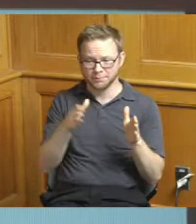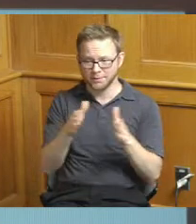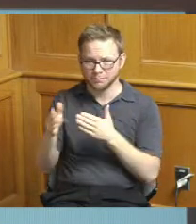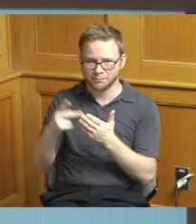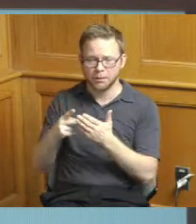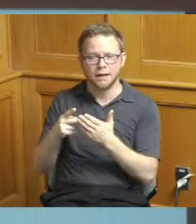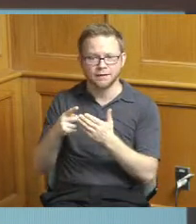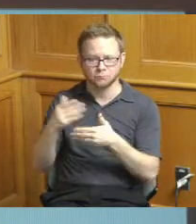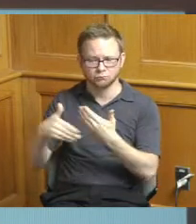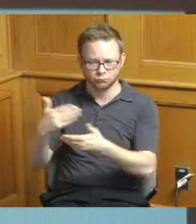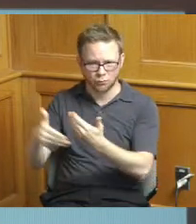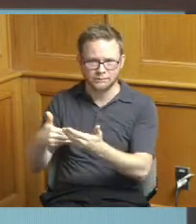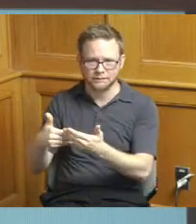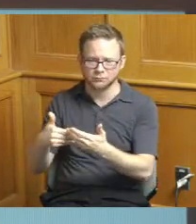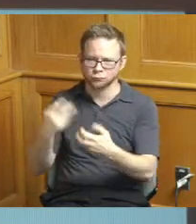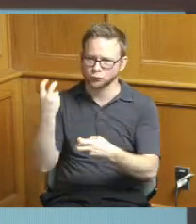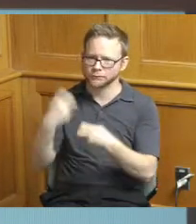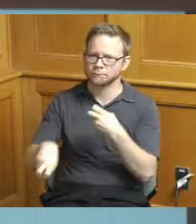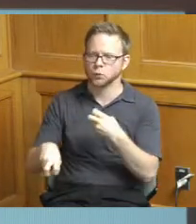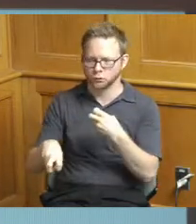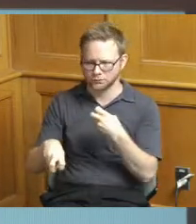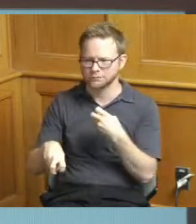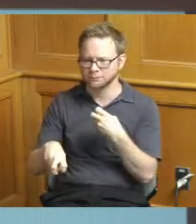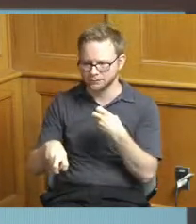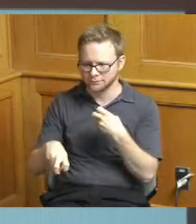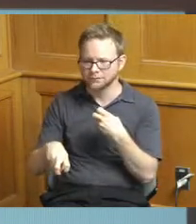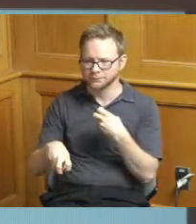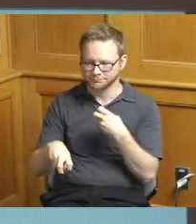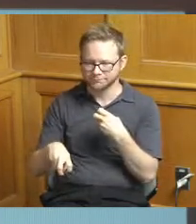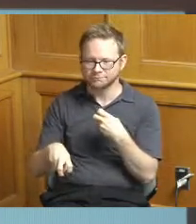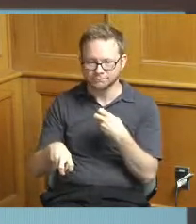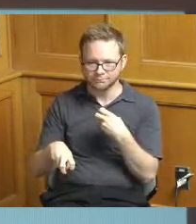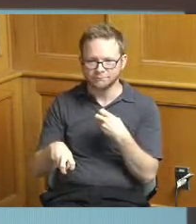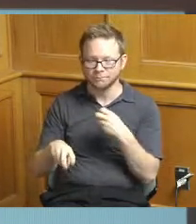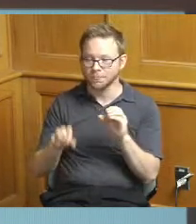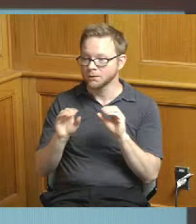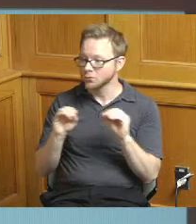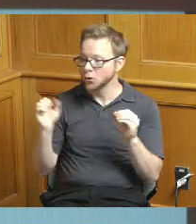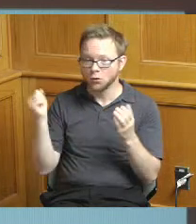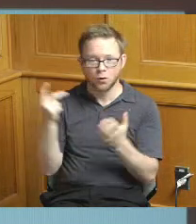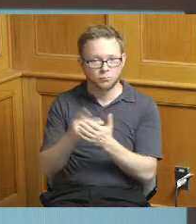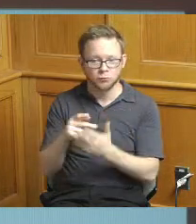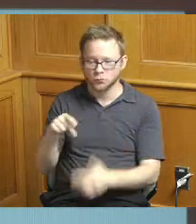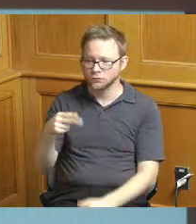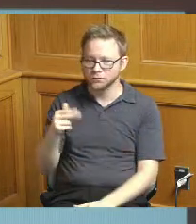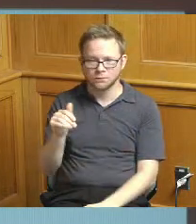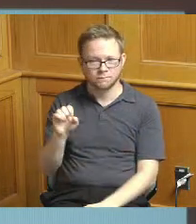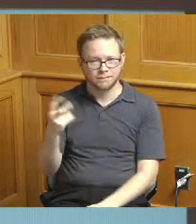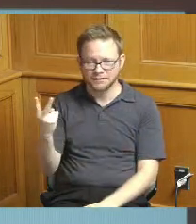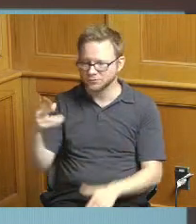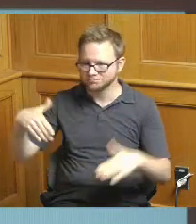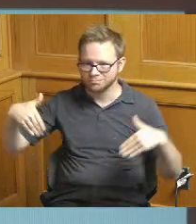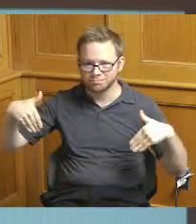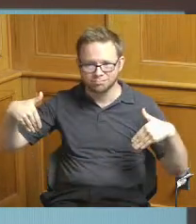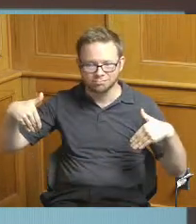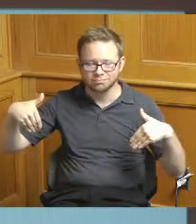really haven't had a an approved phase two for our consent decree work so some of that has been